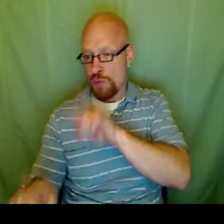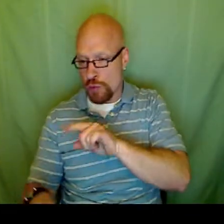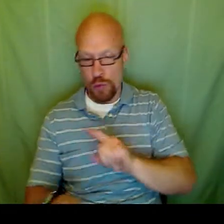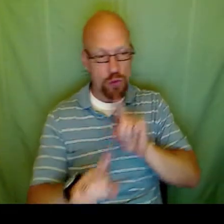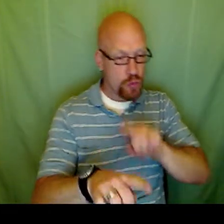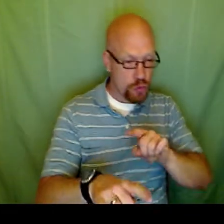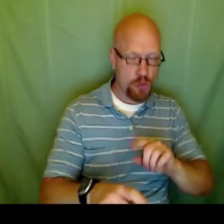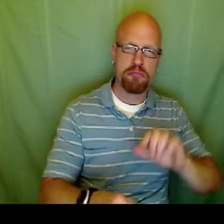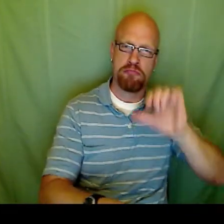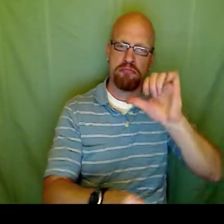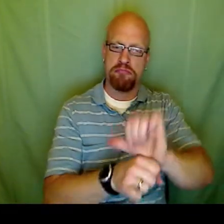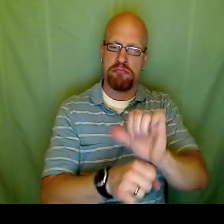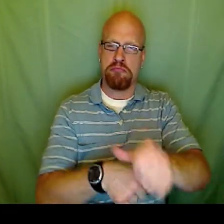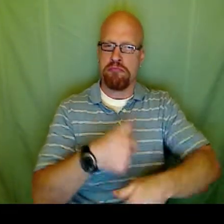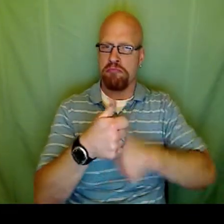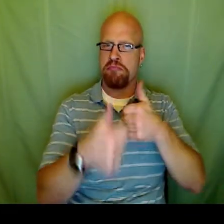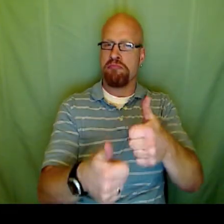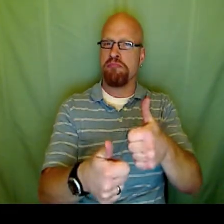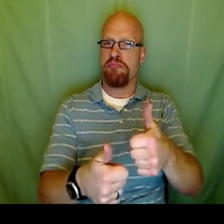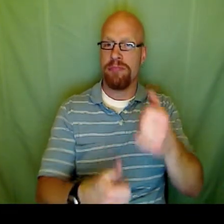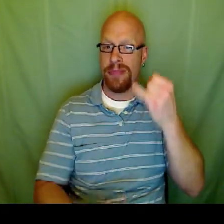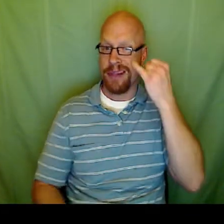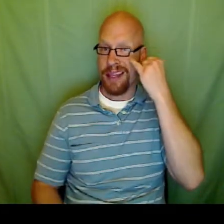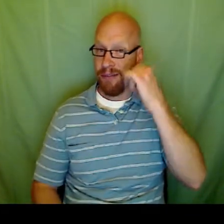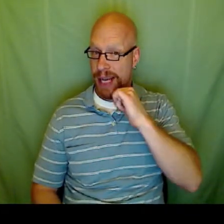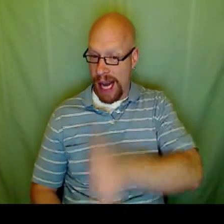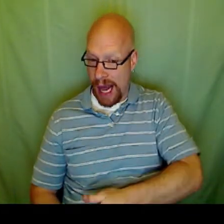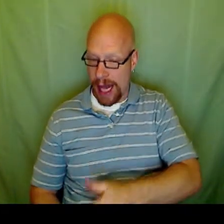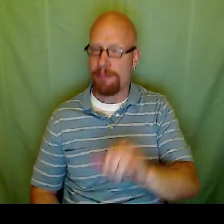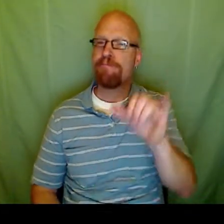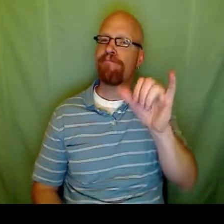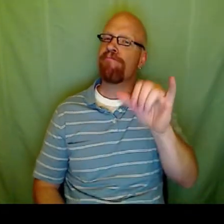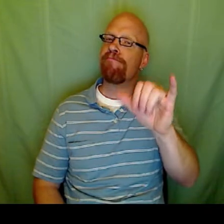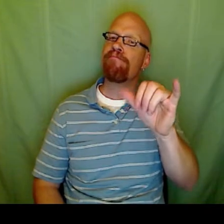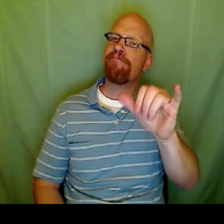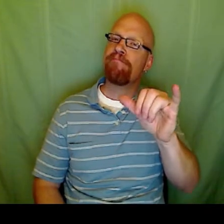Replace both the x variable and the y variables with the values and they should work out just fine